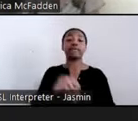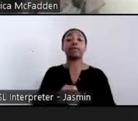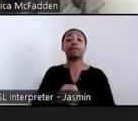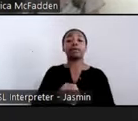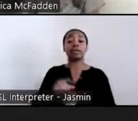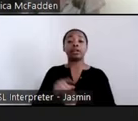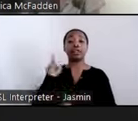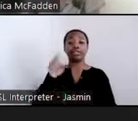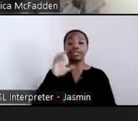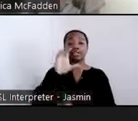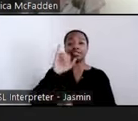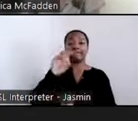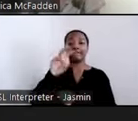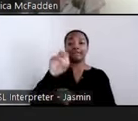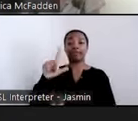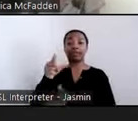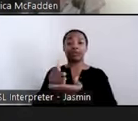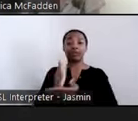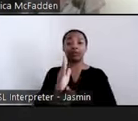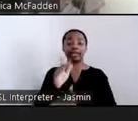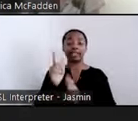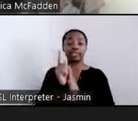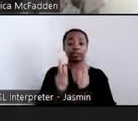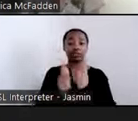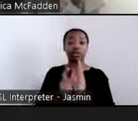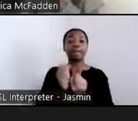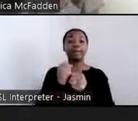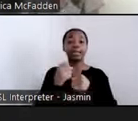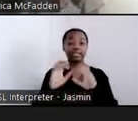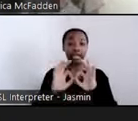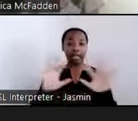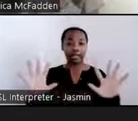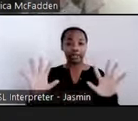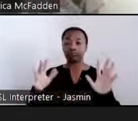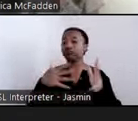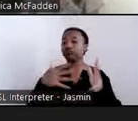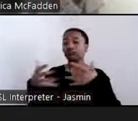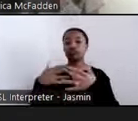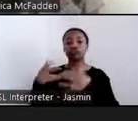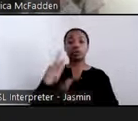legislation makes clear that people with all of kinds of disabilities have the same